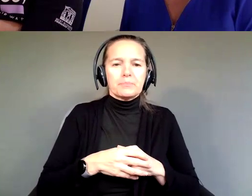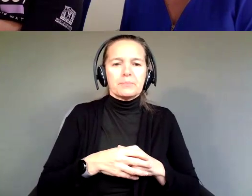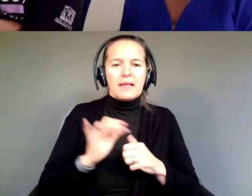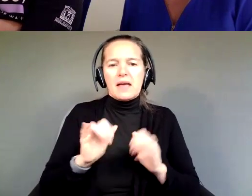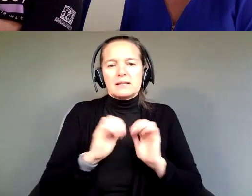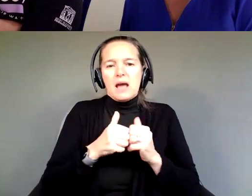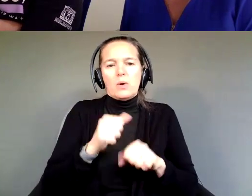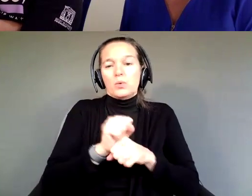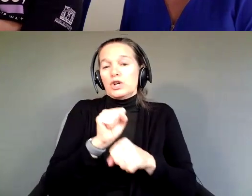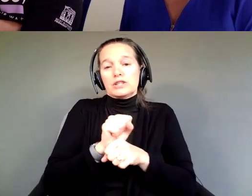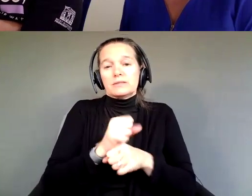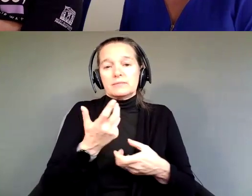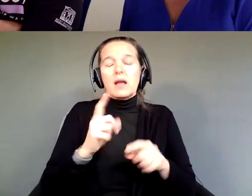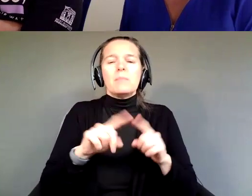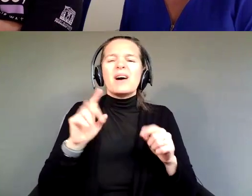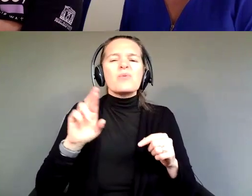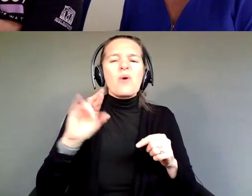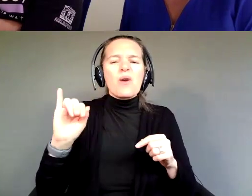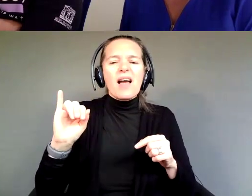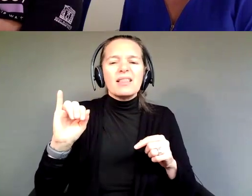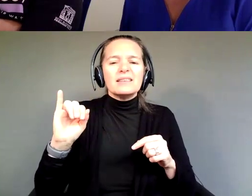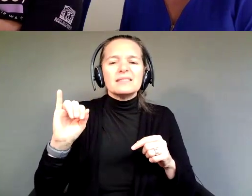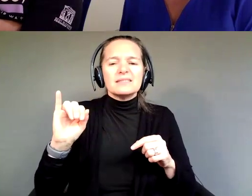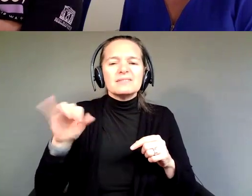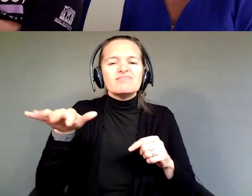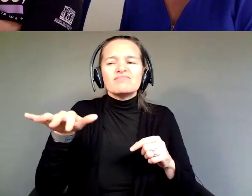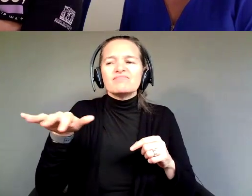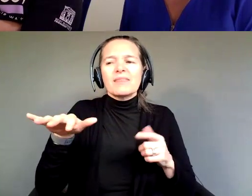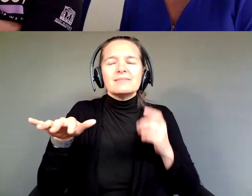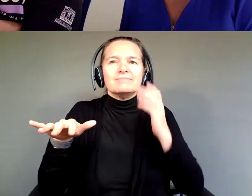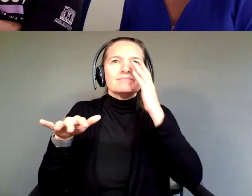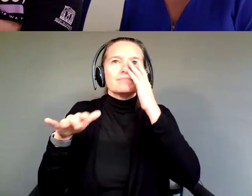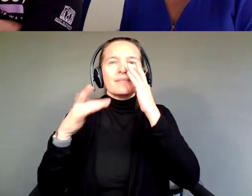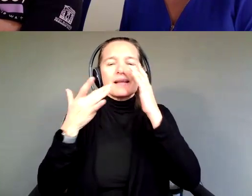But in Rhode Island, we're very lucky to have a very I call it robust I don't know because